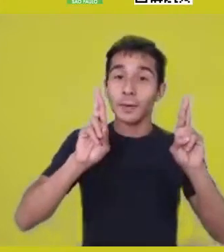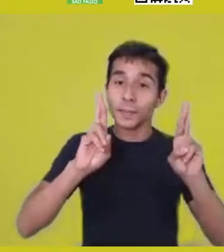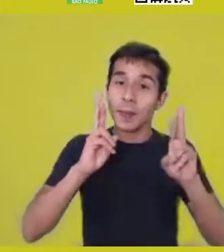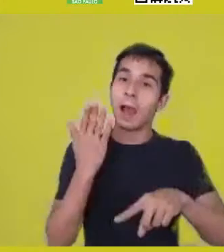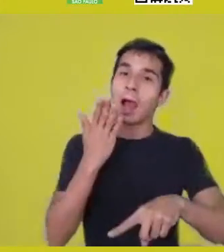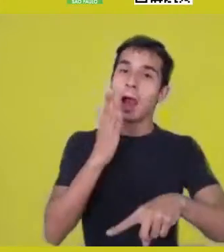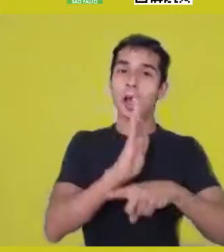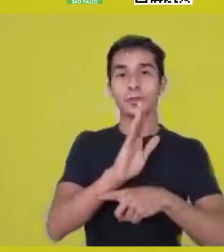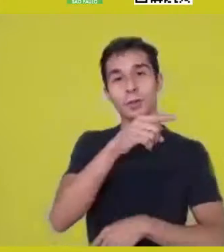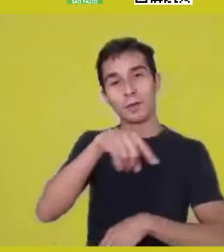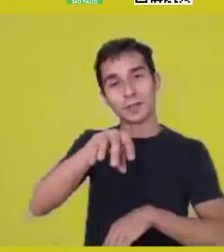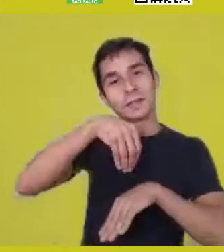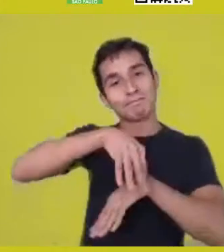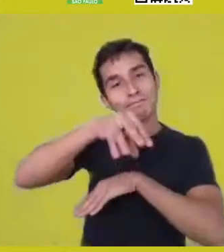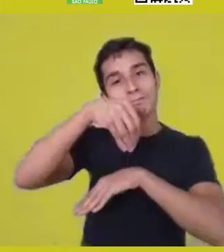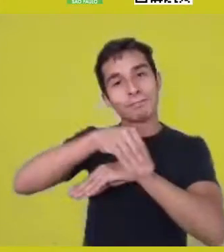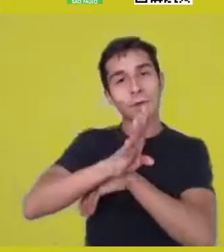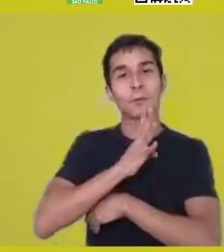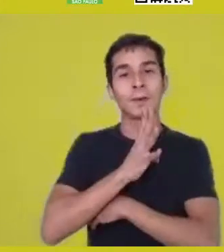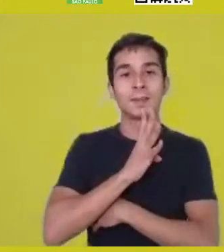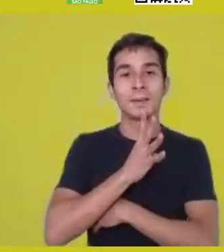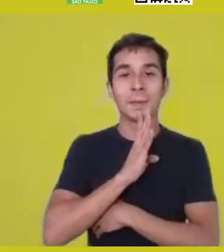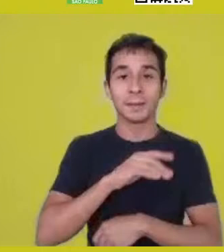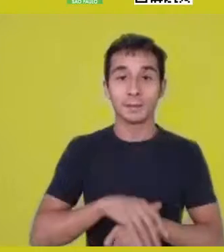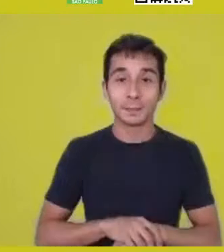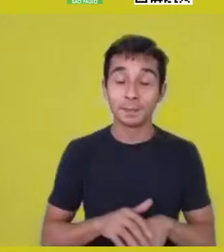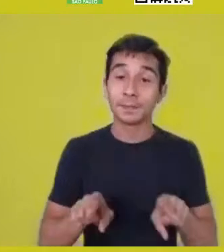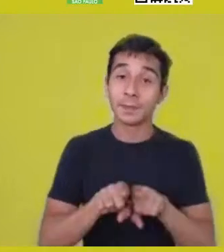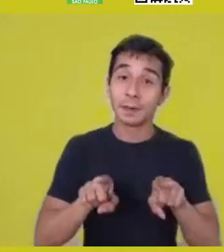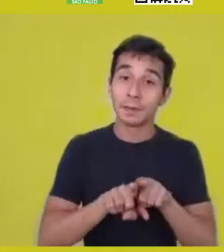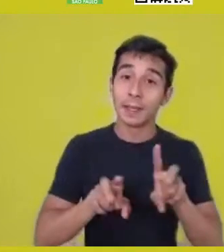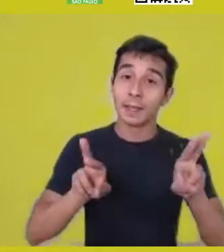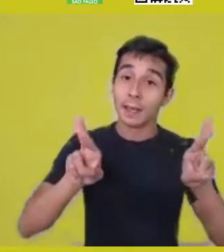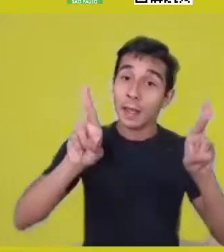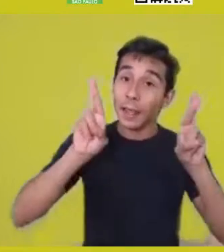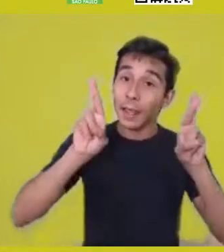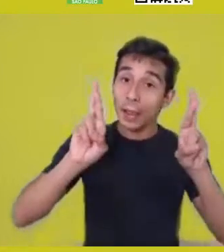and most of all, I hope it didn’t stay rooted in reason;